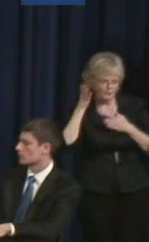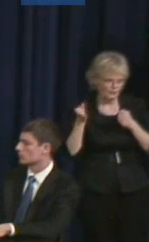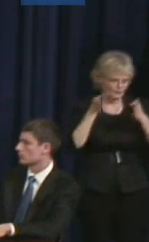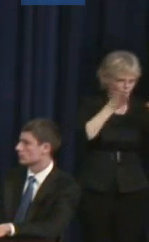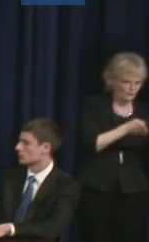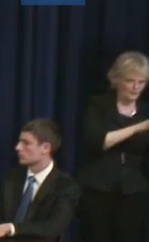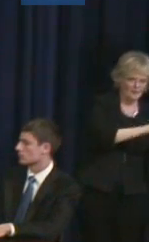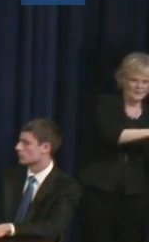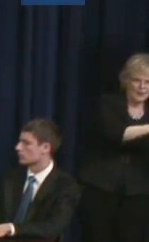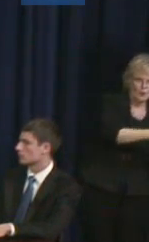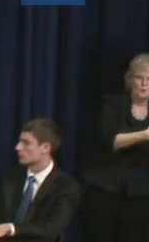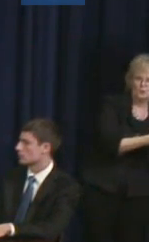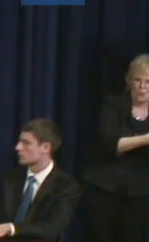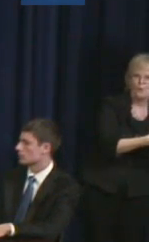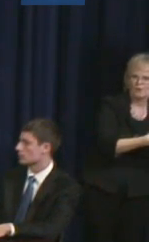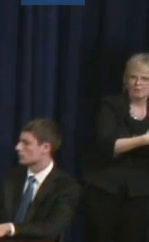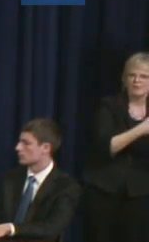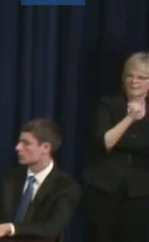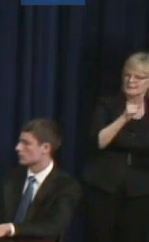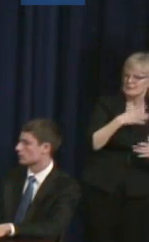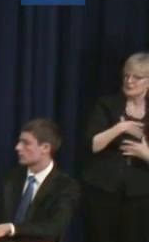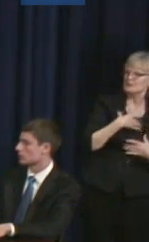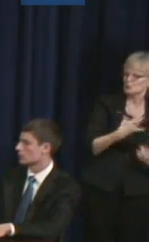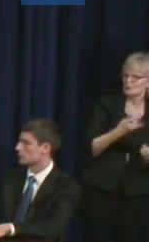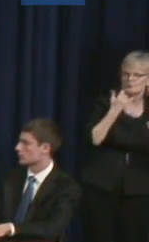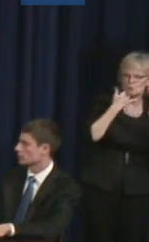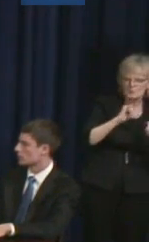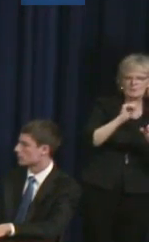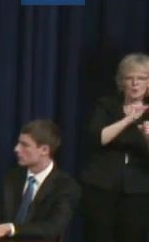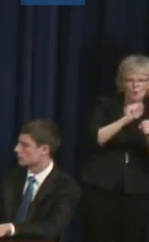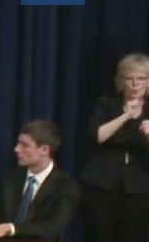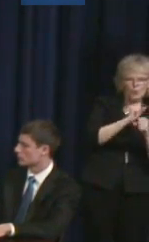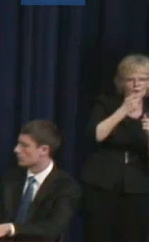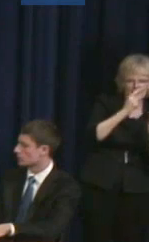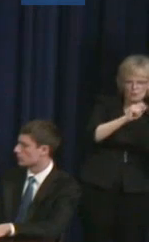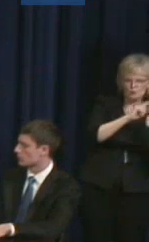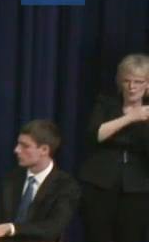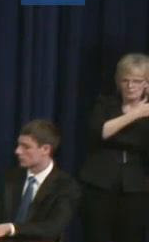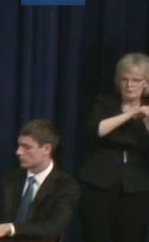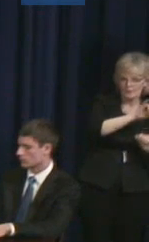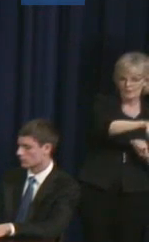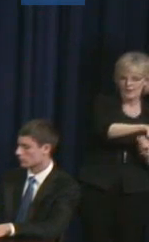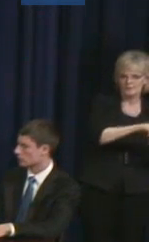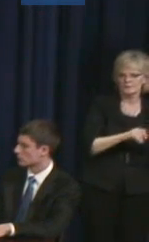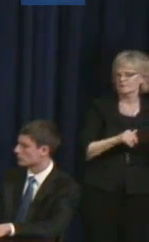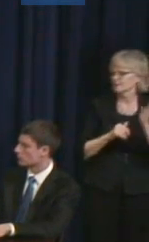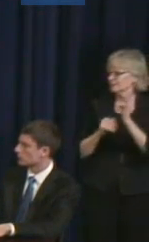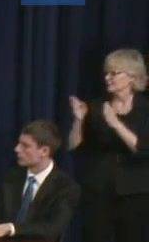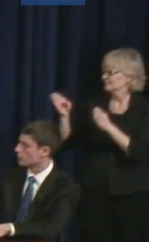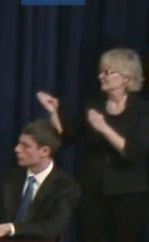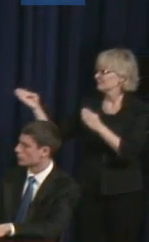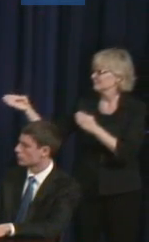I think those are all interesting areas they're still working on. Yeah, you want to say something? Doug Garner: Well, it's also the next generation too, not